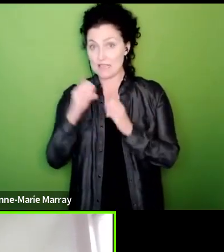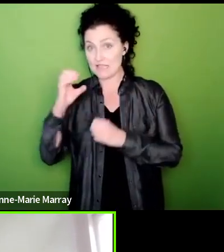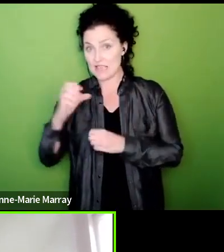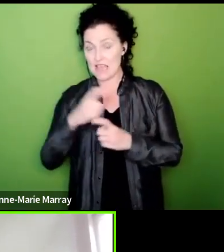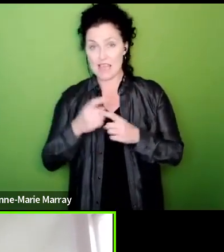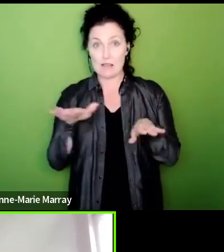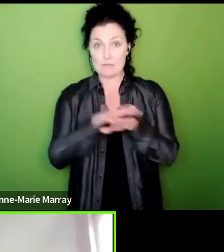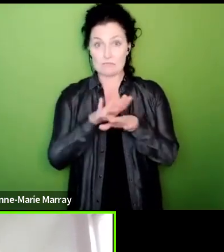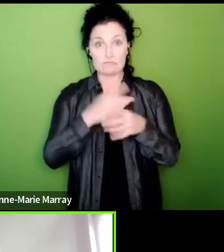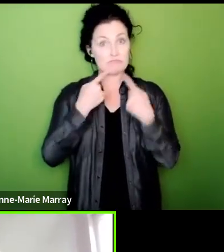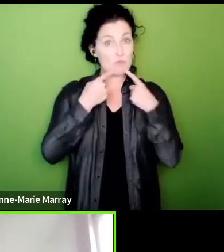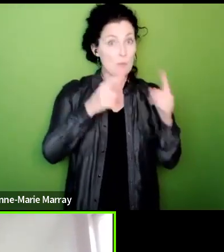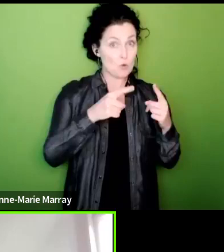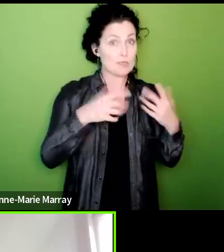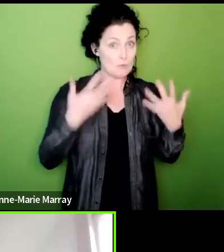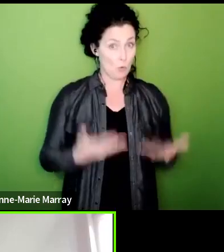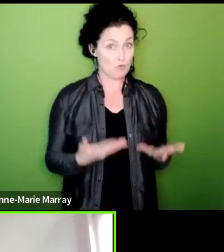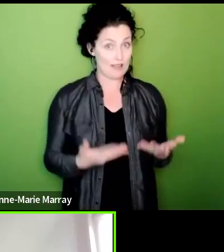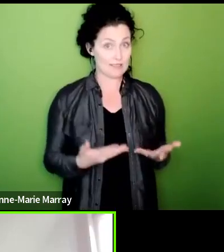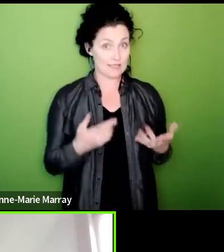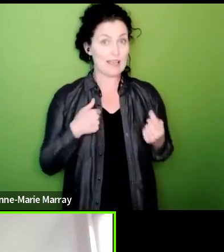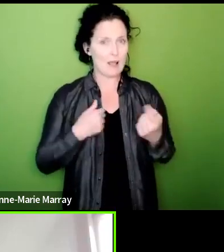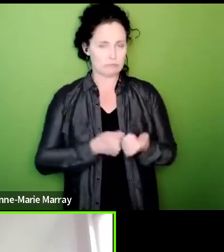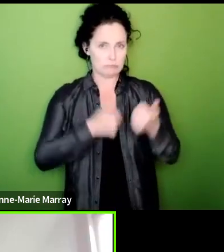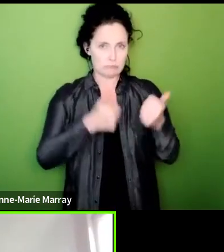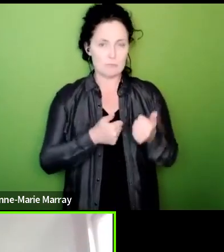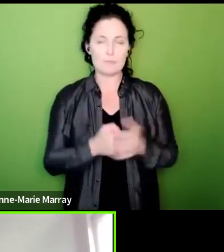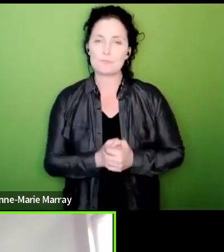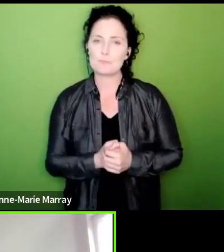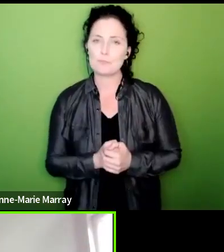really good news so thanks very much for Nicola for the question so so I just want to be really